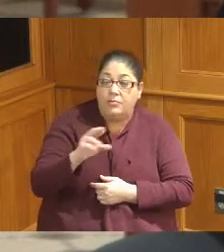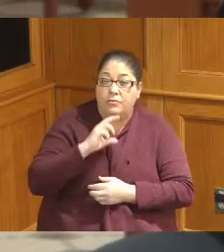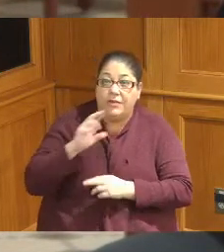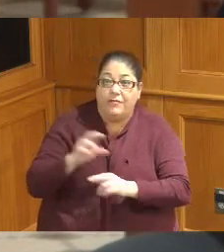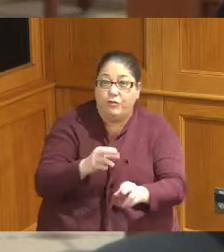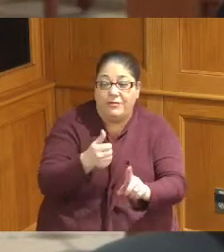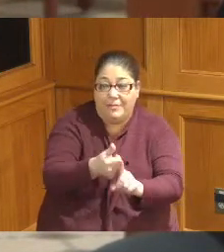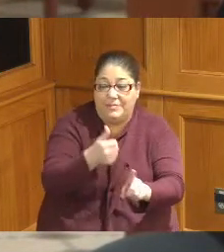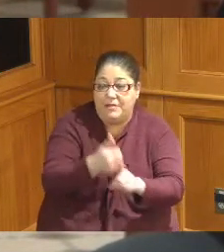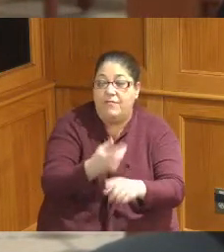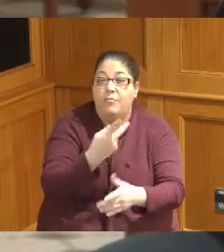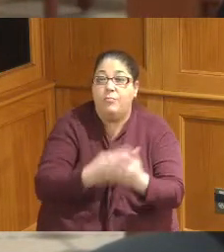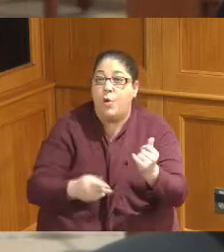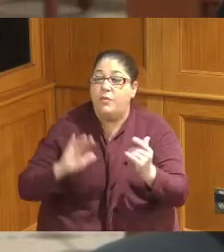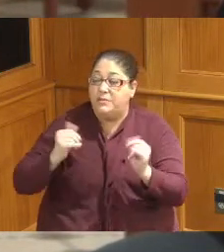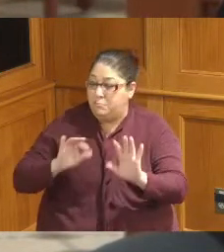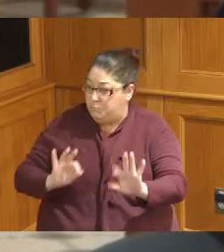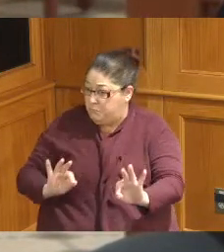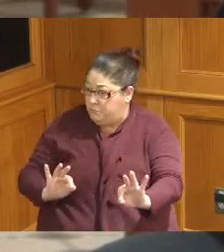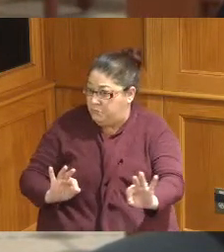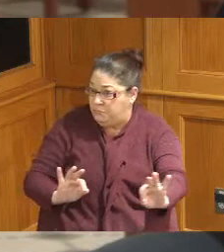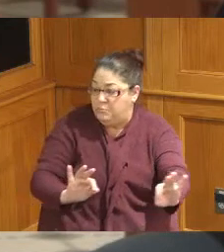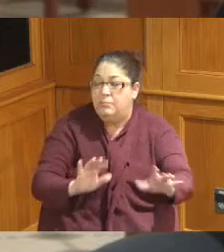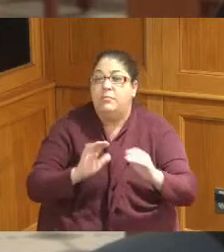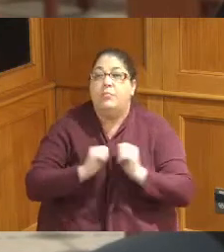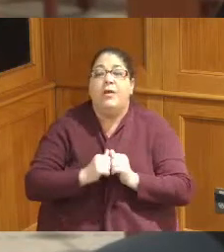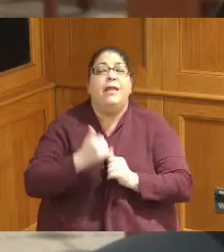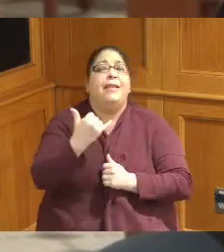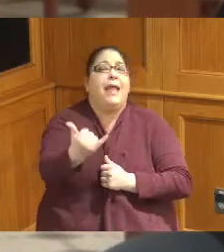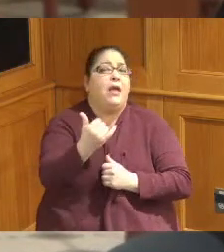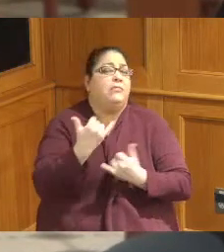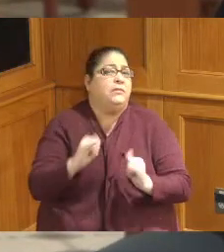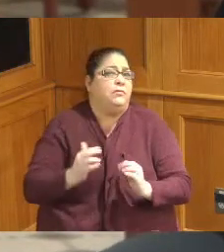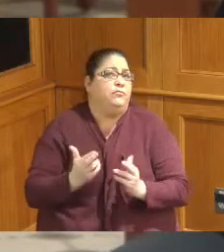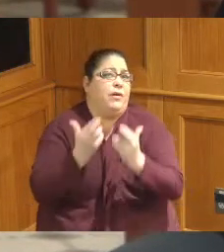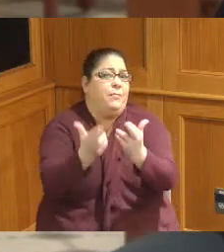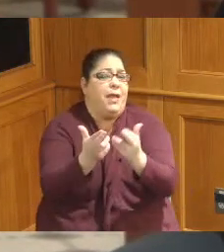Recreation on the Lower Mill Creek and the Ohio River Downstream of Cincinnati until further